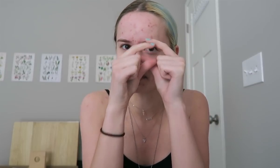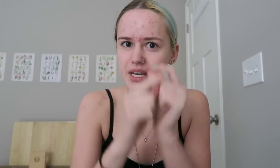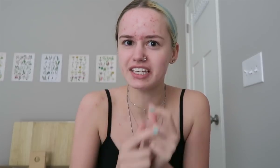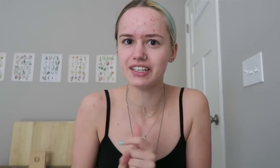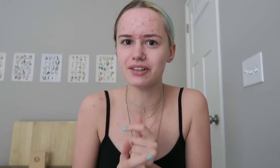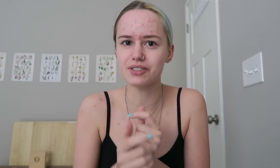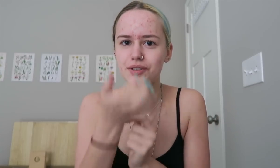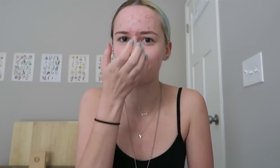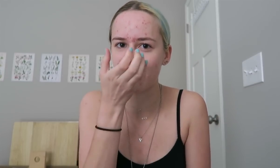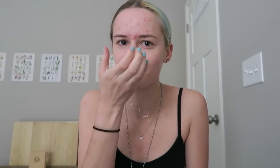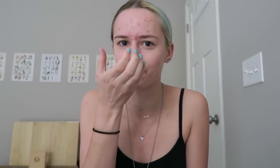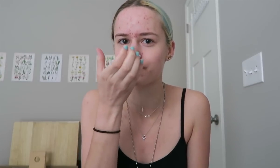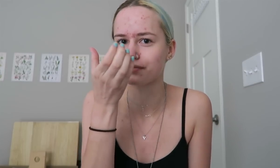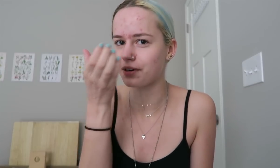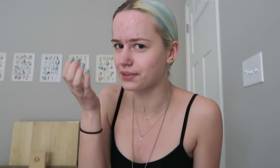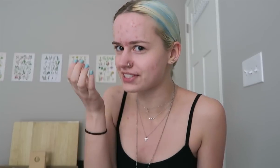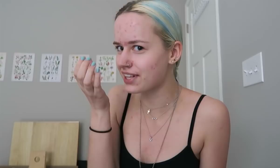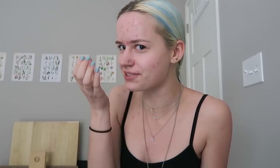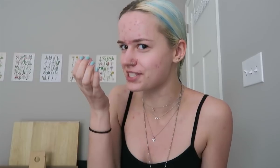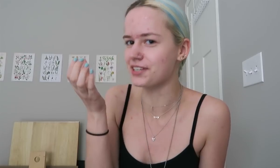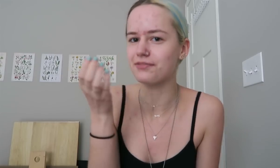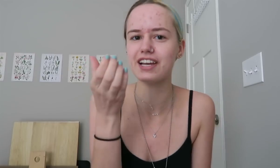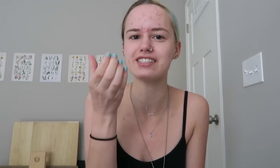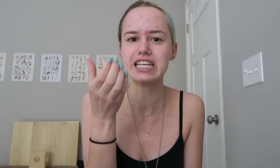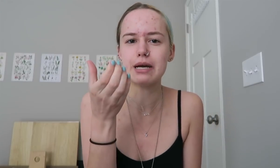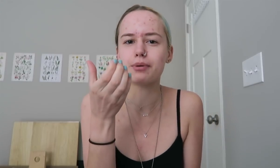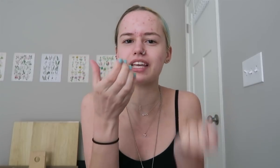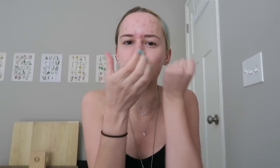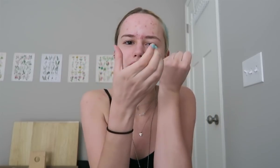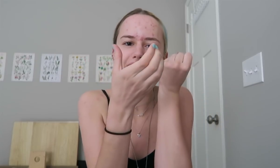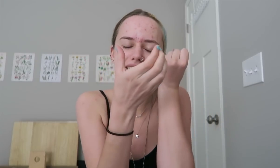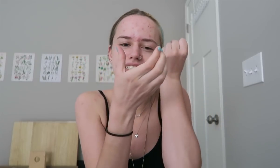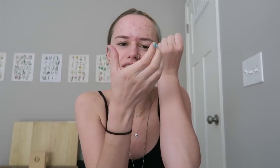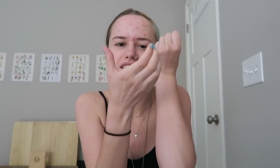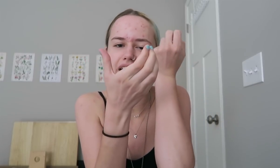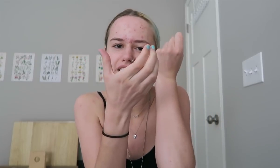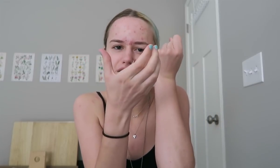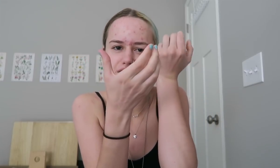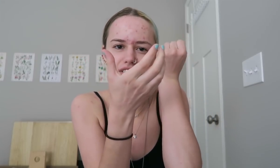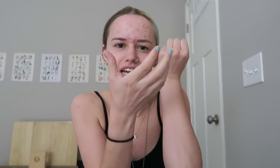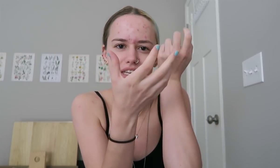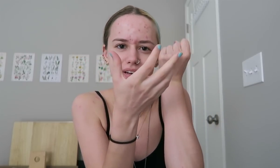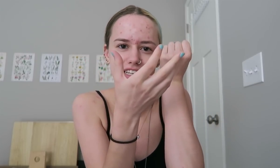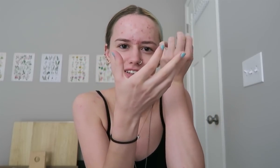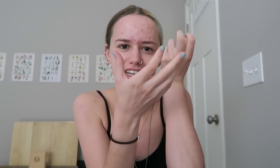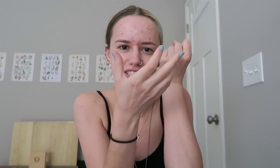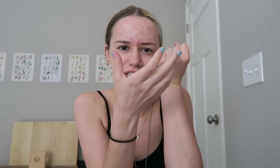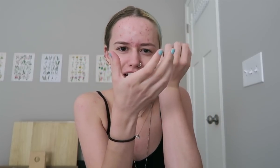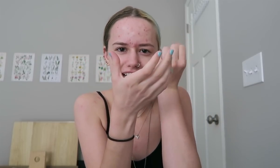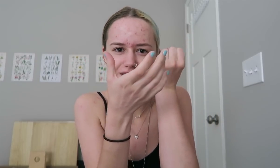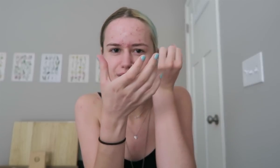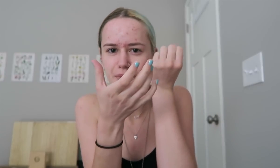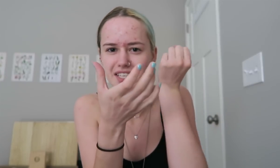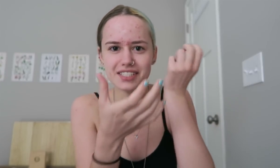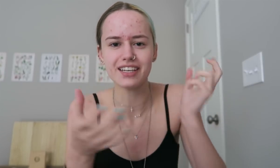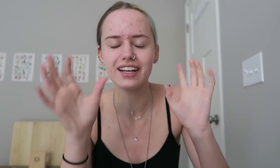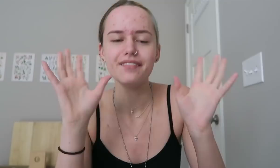you know, so you gotta hold your phone this close to your face. But then we can't see your signing 'cause you're signing right there next to your head so that we can see it.